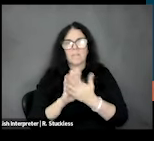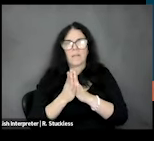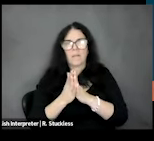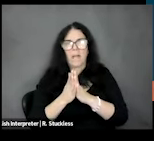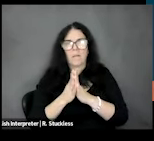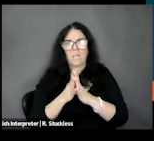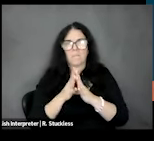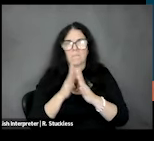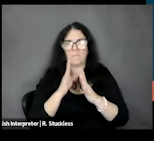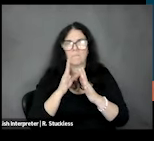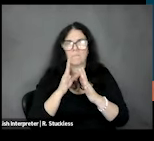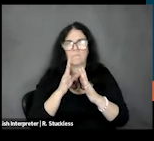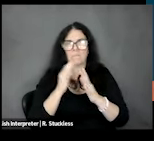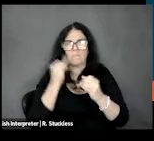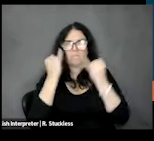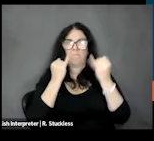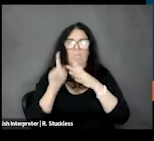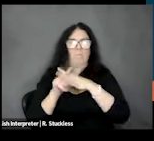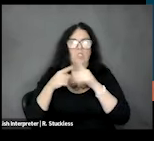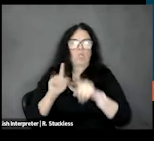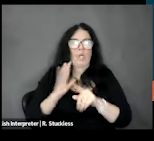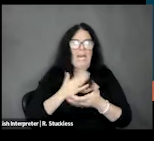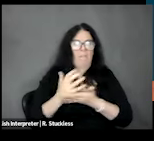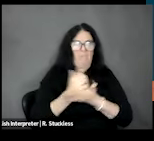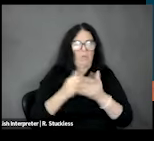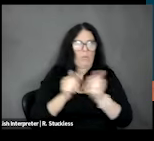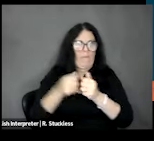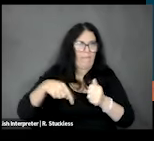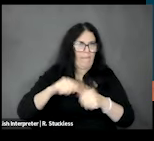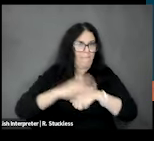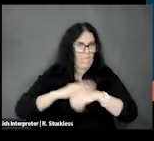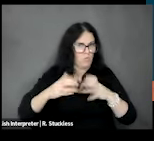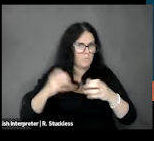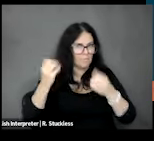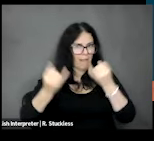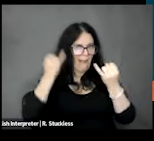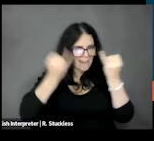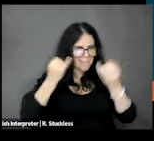that phase where we're working with the with the Advisory Group and collect more feedback